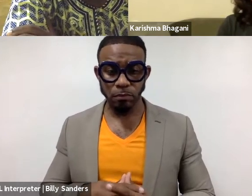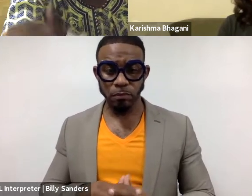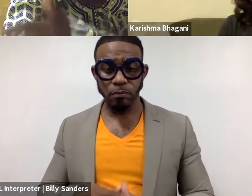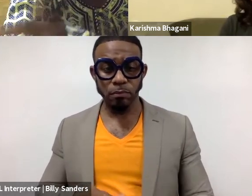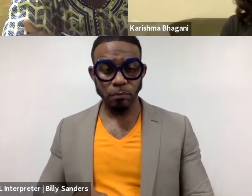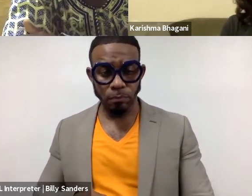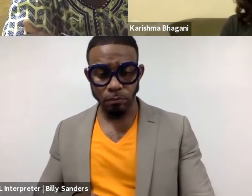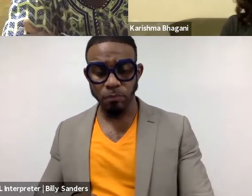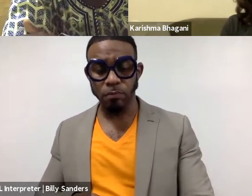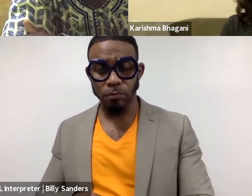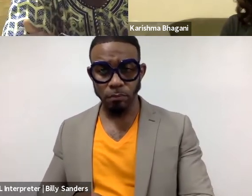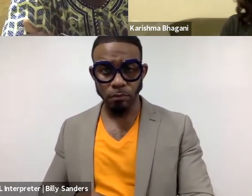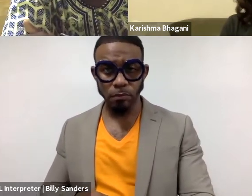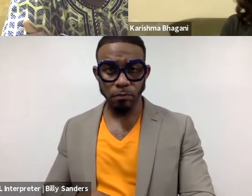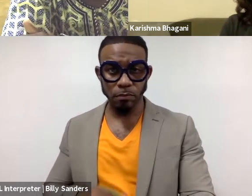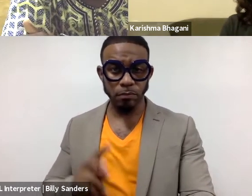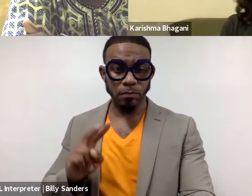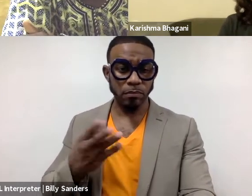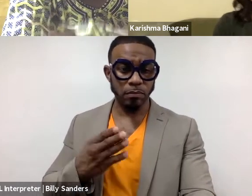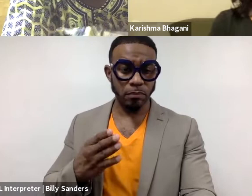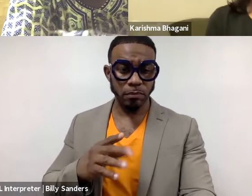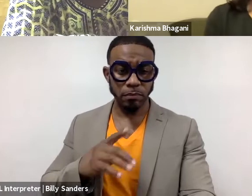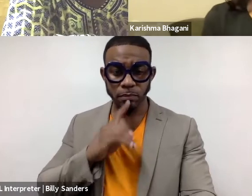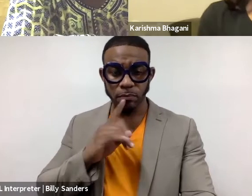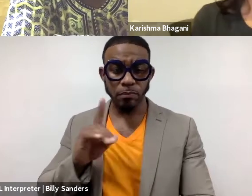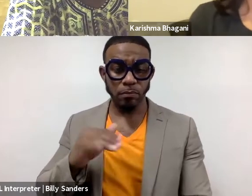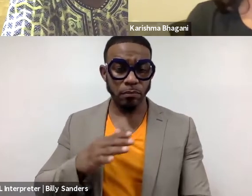The second thing, I do my theater for...